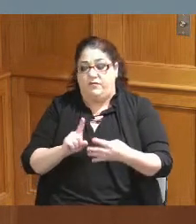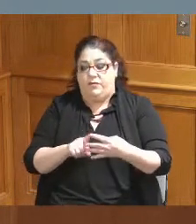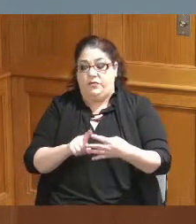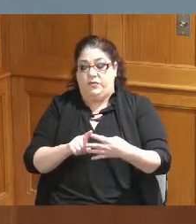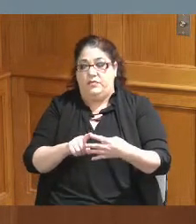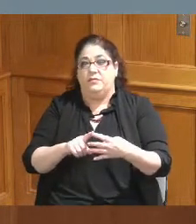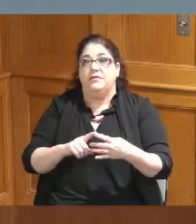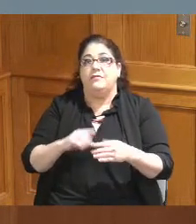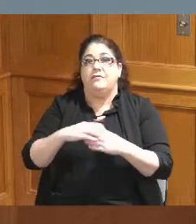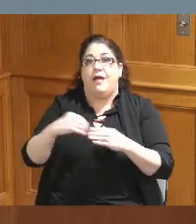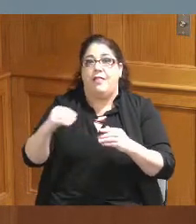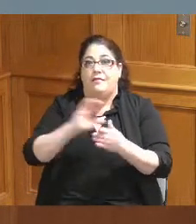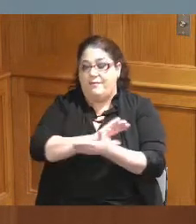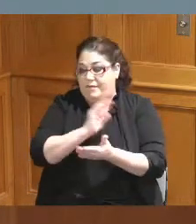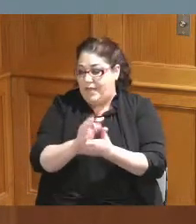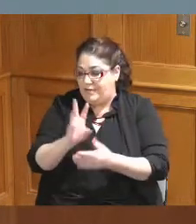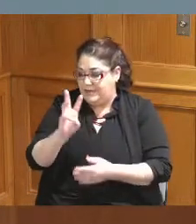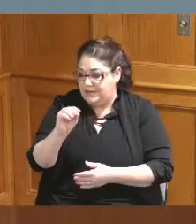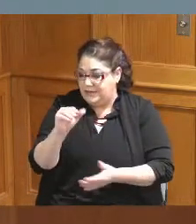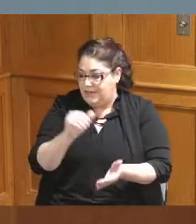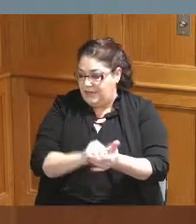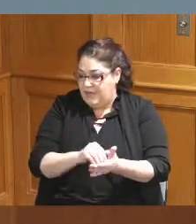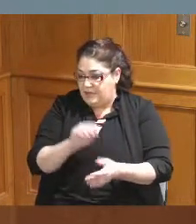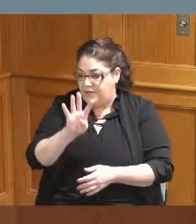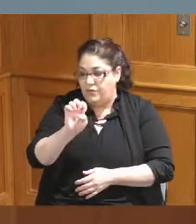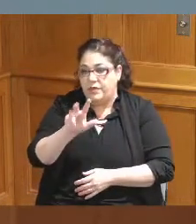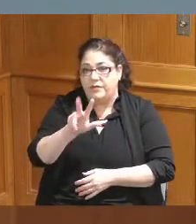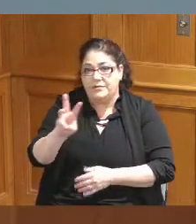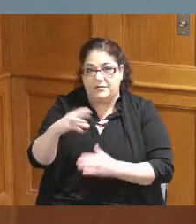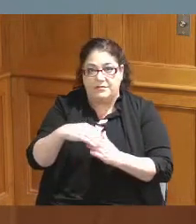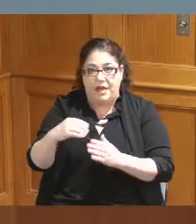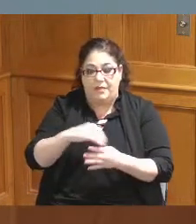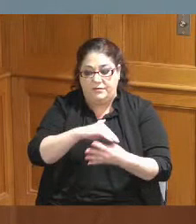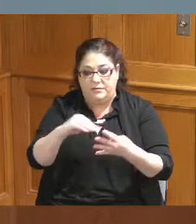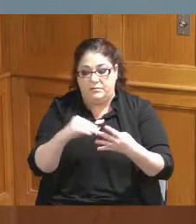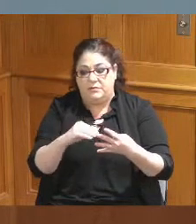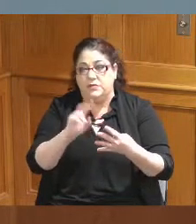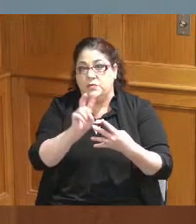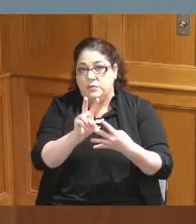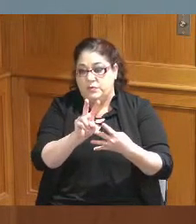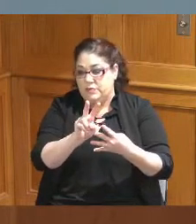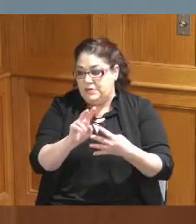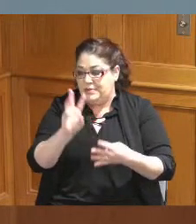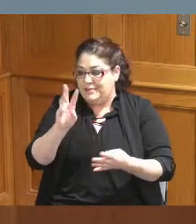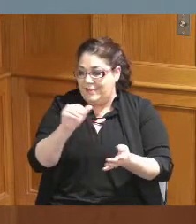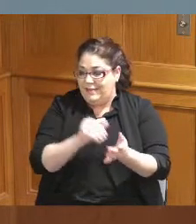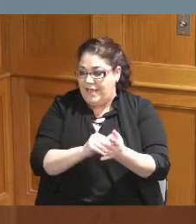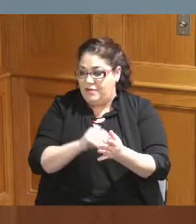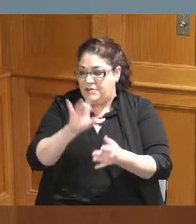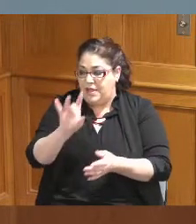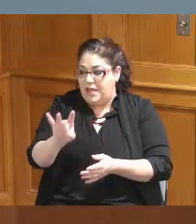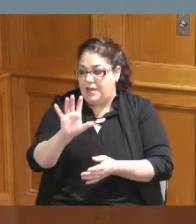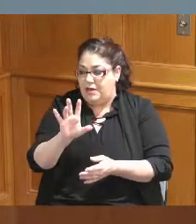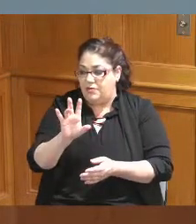value is 16 436 dollars for resolution number two it's six thousand eight hundred and seventy six